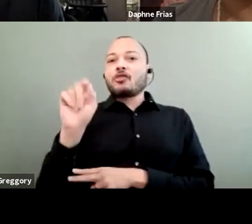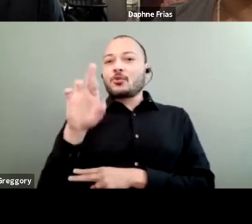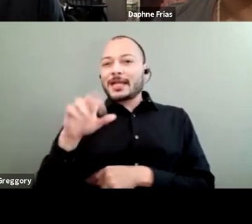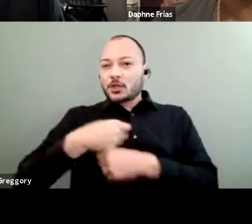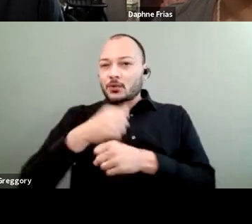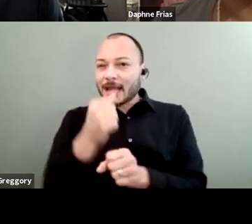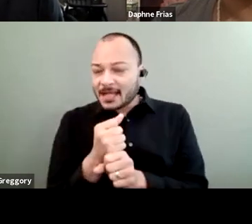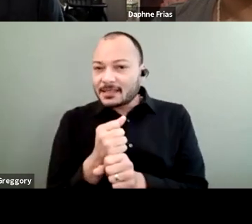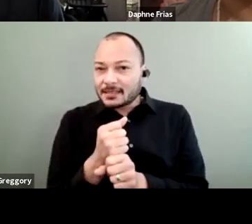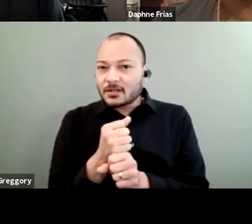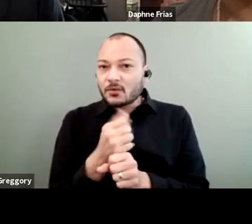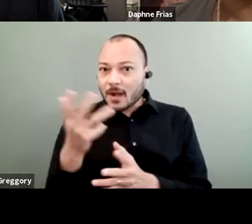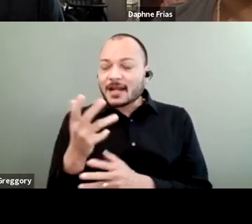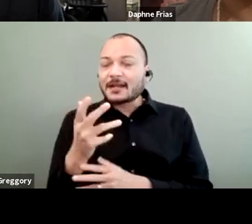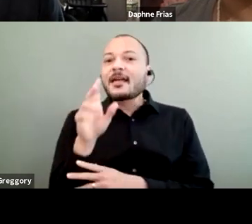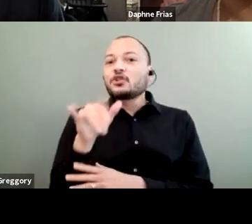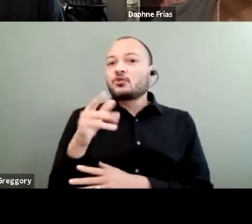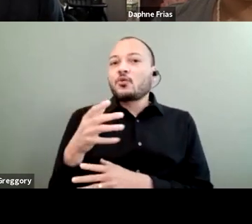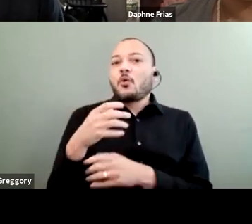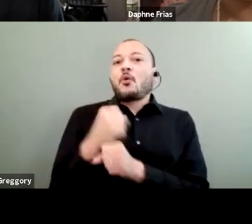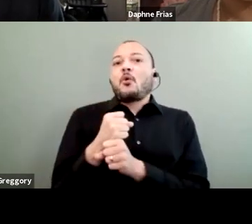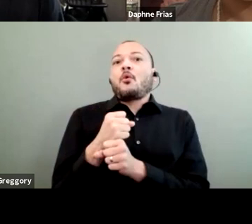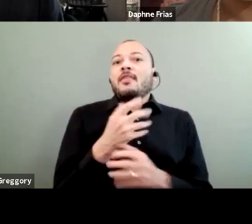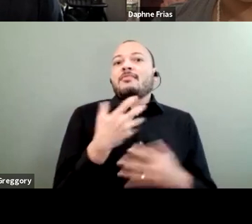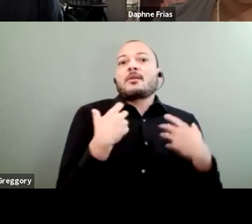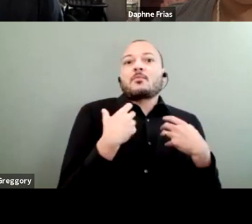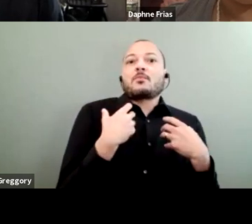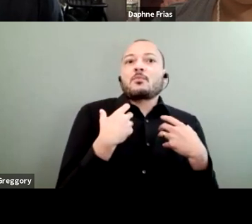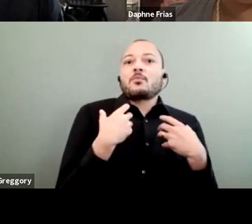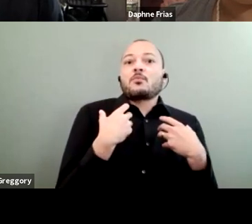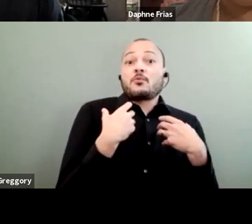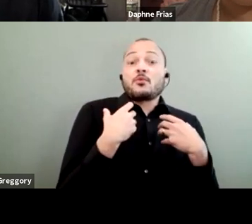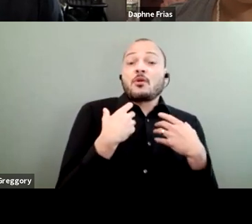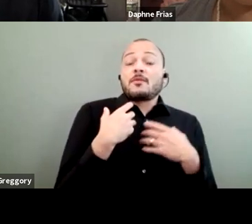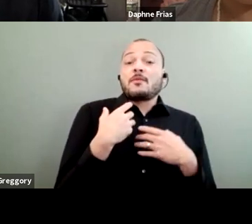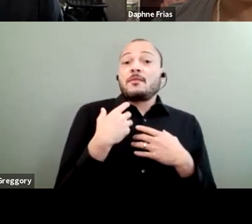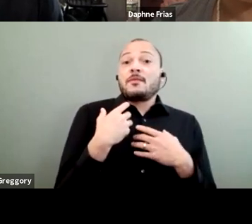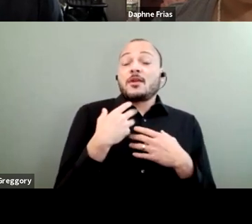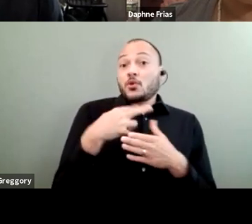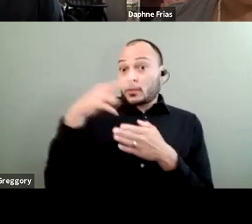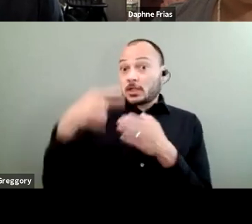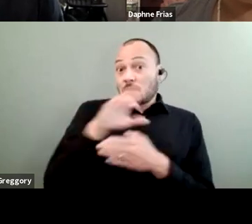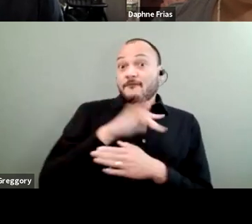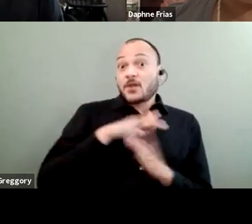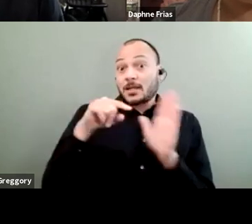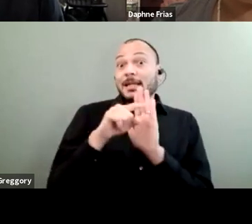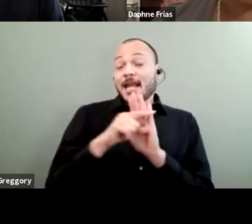Allows them to hold the brunt of our negative impacts. And also, because we have things, like race and disability,